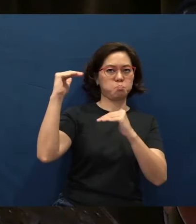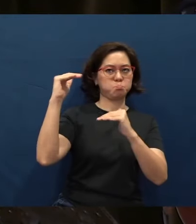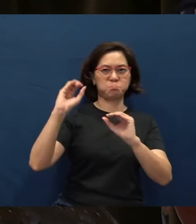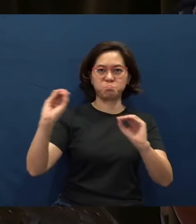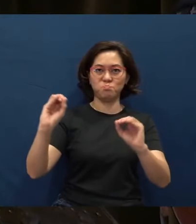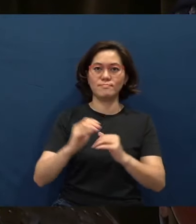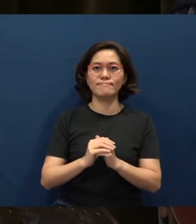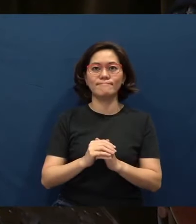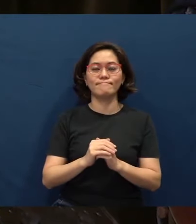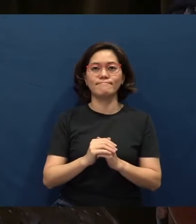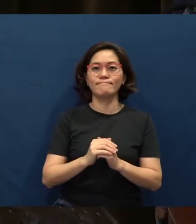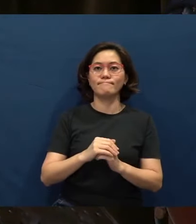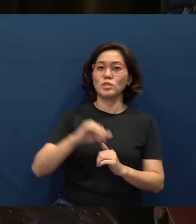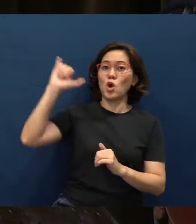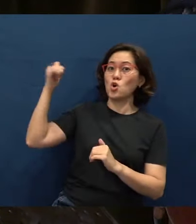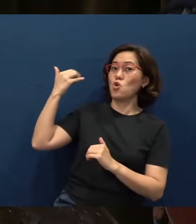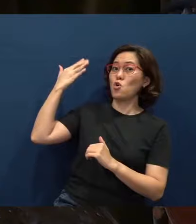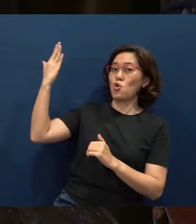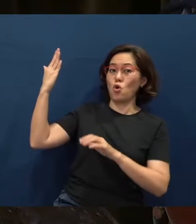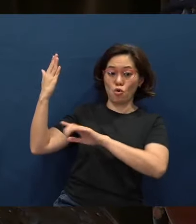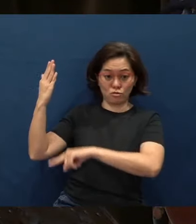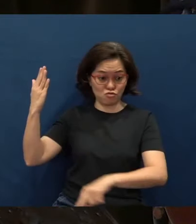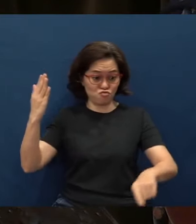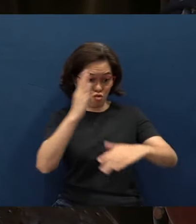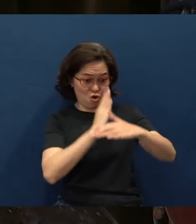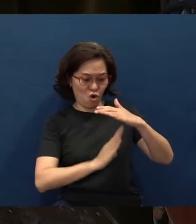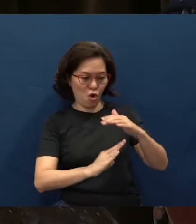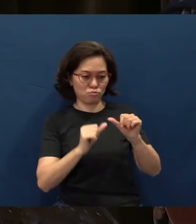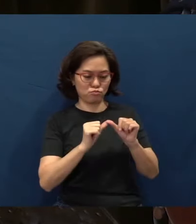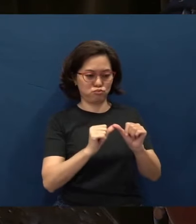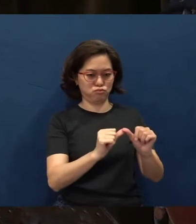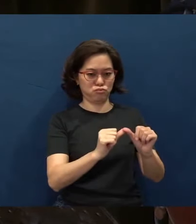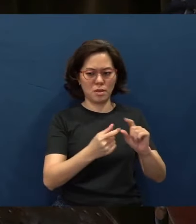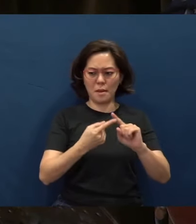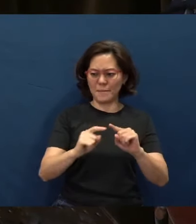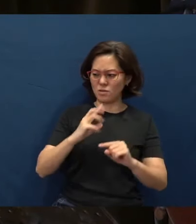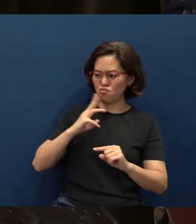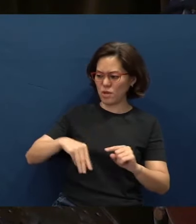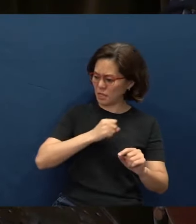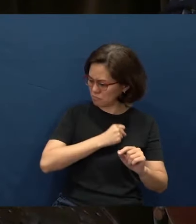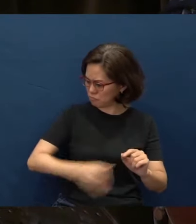The Lord sustains the humble but casts the wicked to the ground.